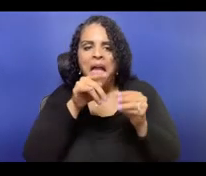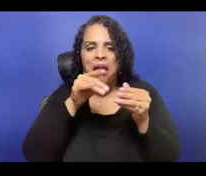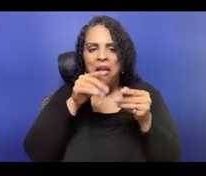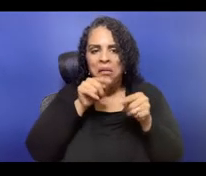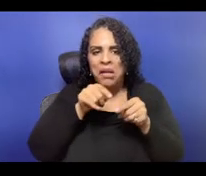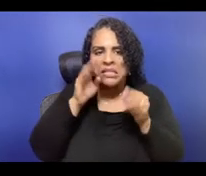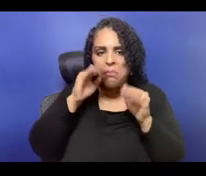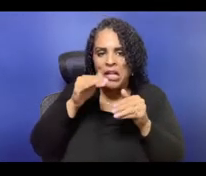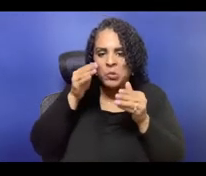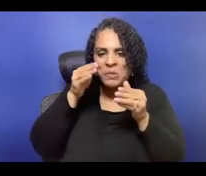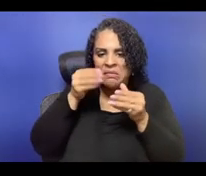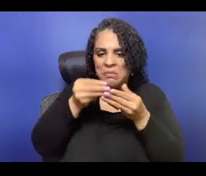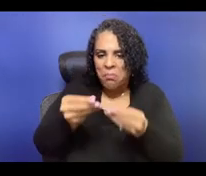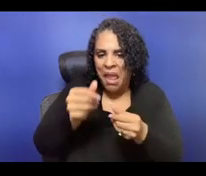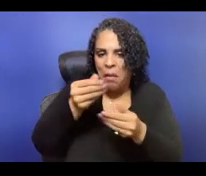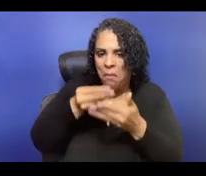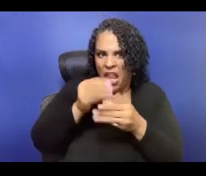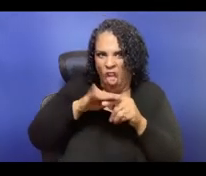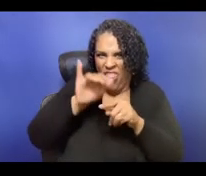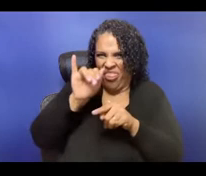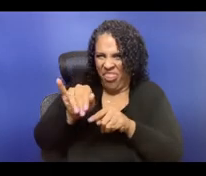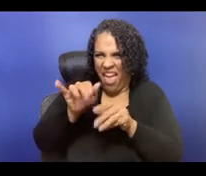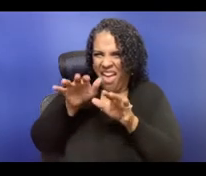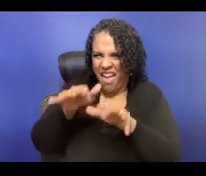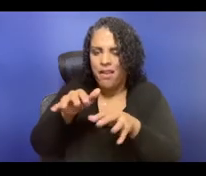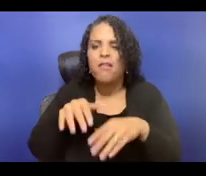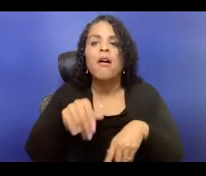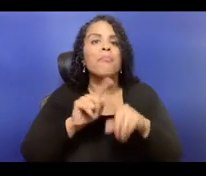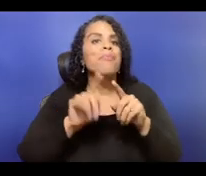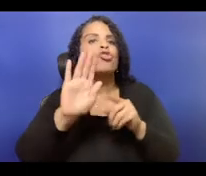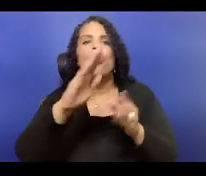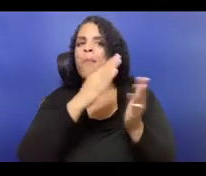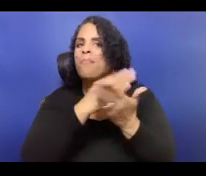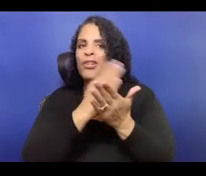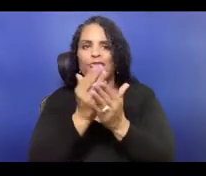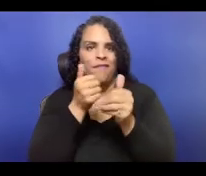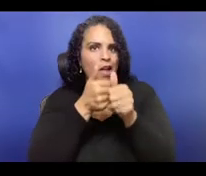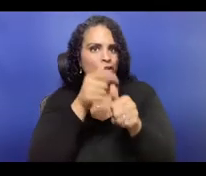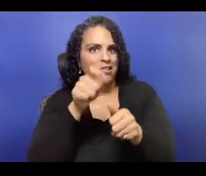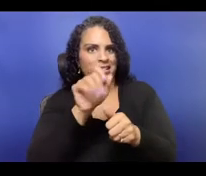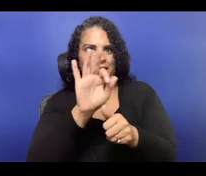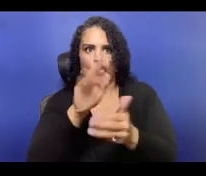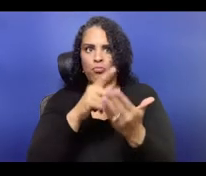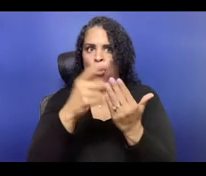and I'm in front of a virtual background of the city of Hong Kong, which is near and dear to my heart.